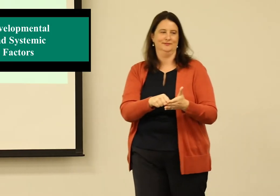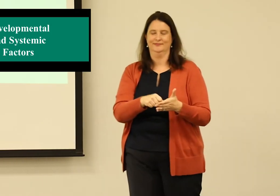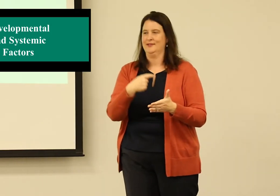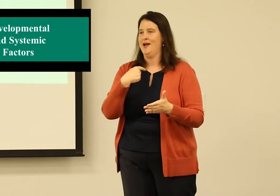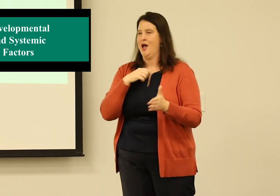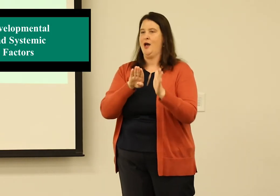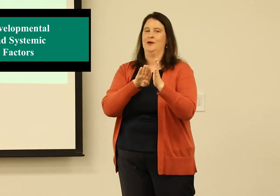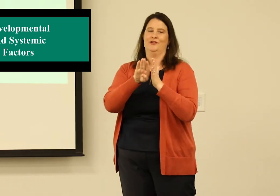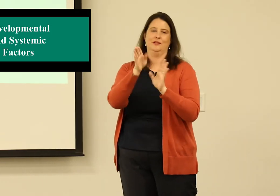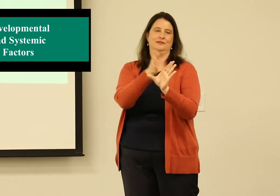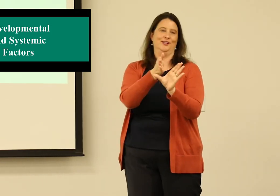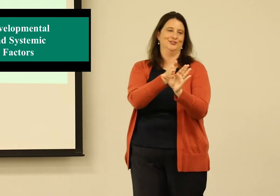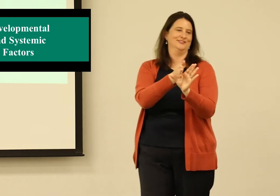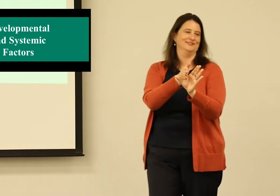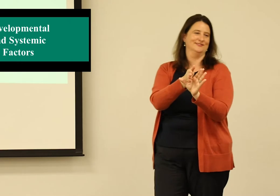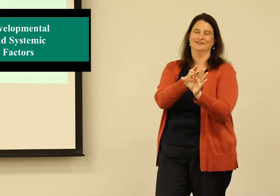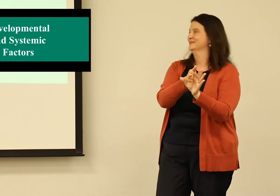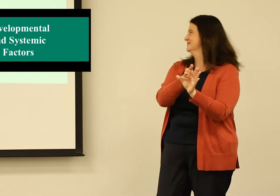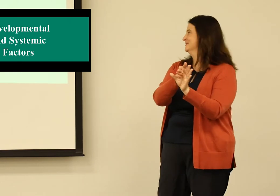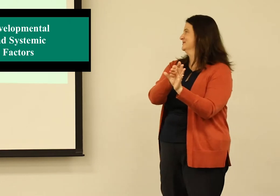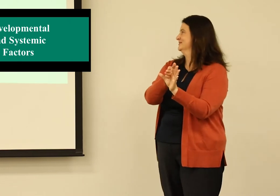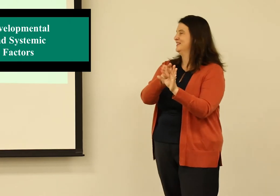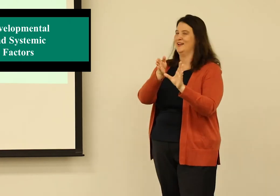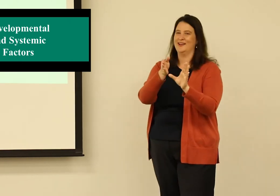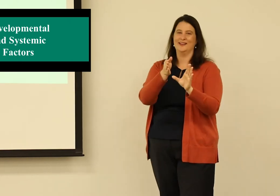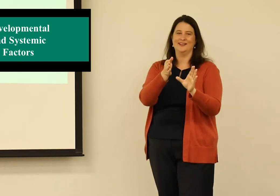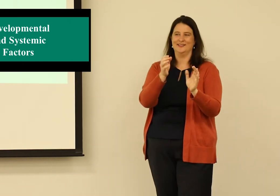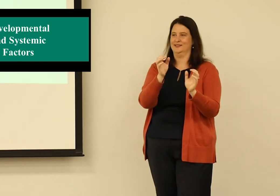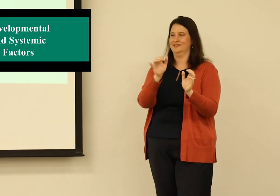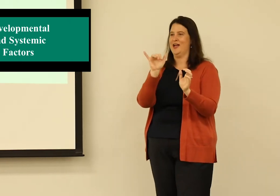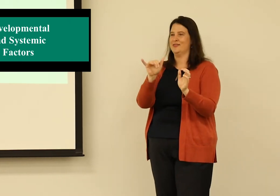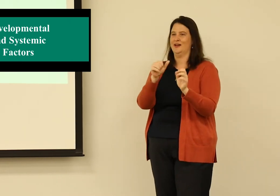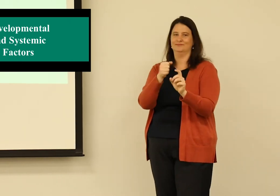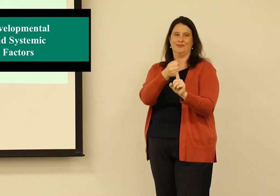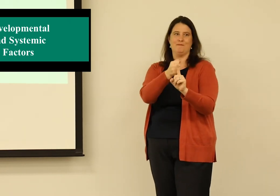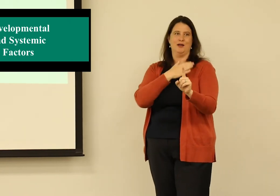I always say people need to keep in mind I am a developmental psychologist.